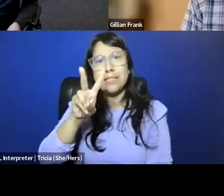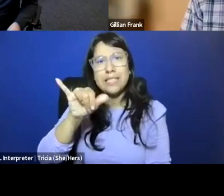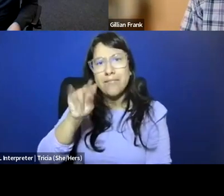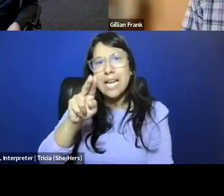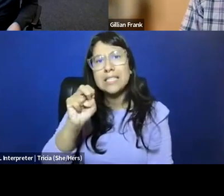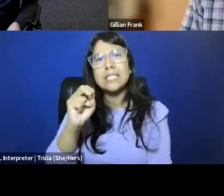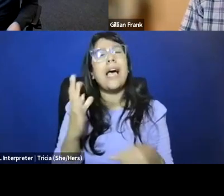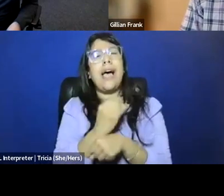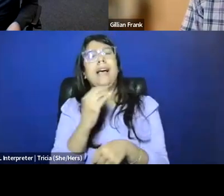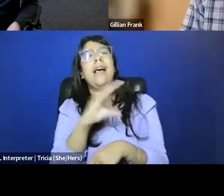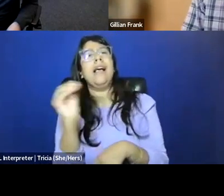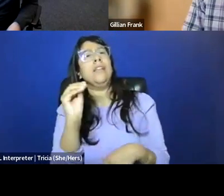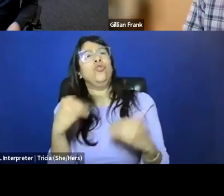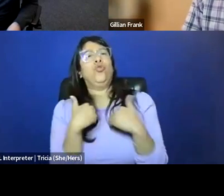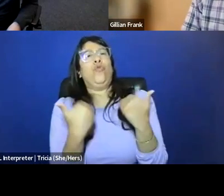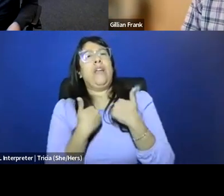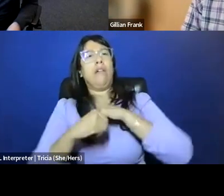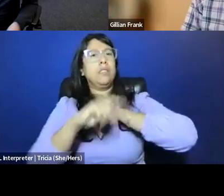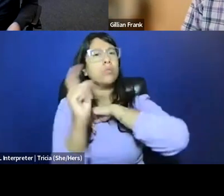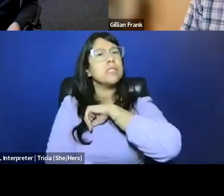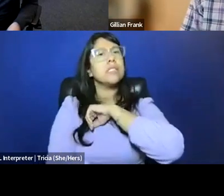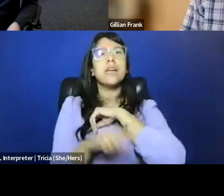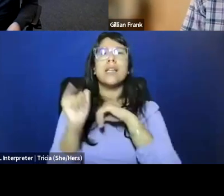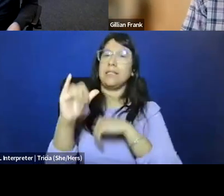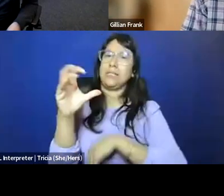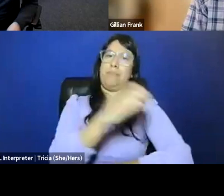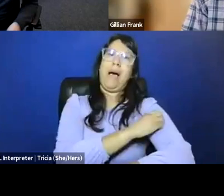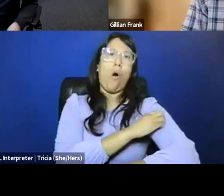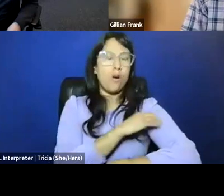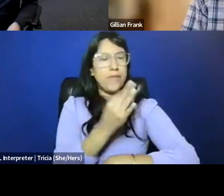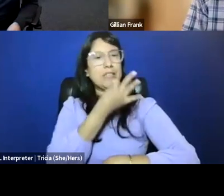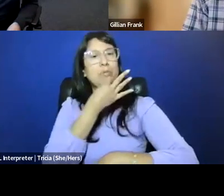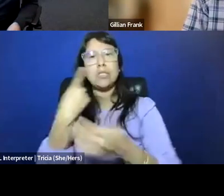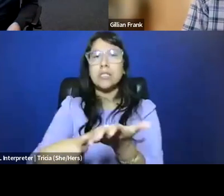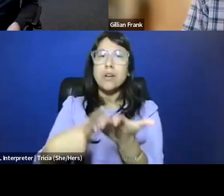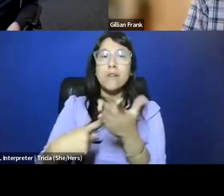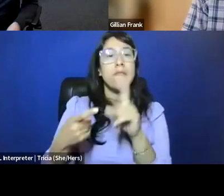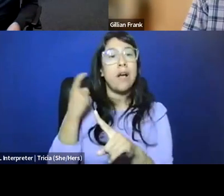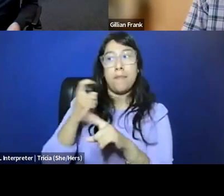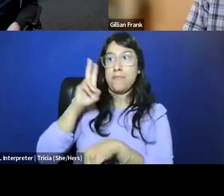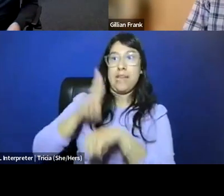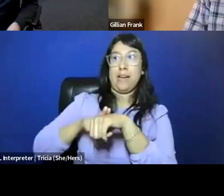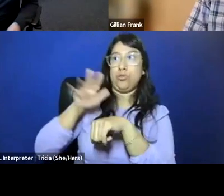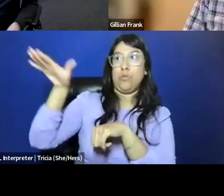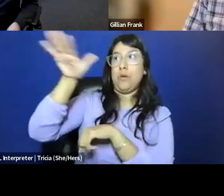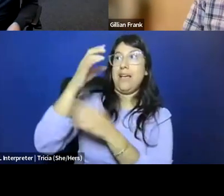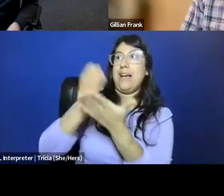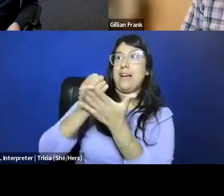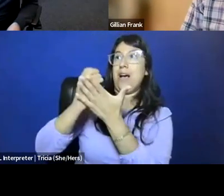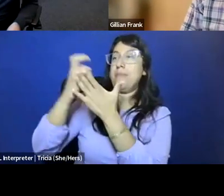that's clearly the era of the empowered expert discourse, right? I mean, and from everything, you know, from national economic policy,